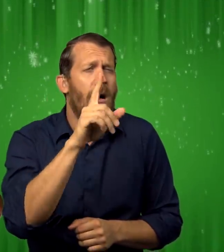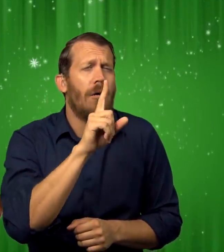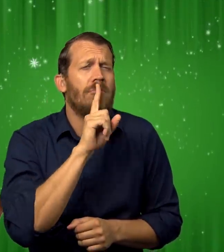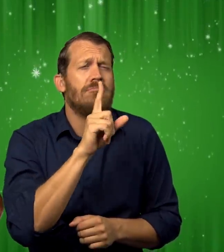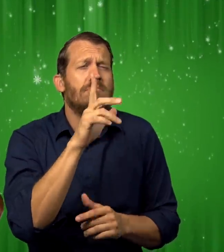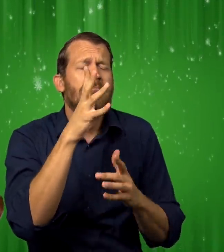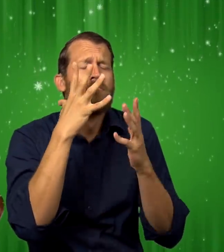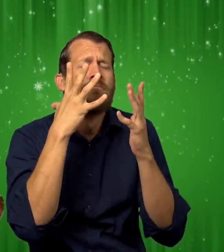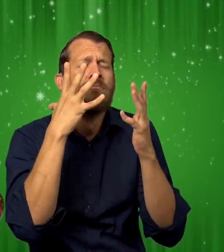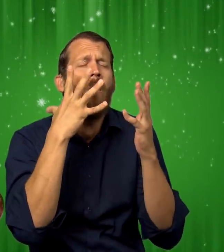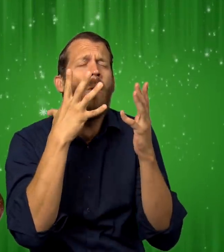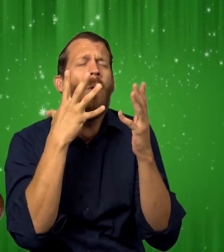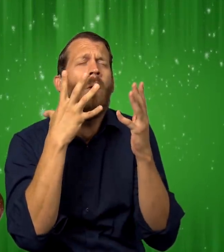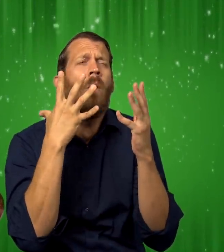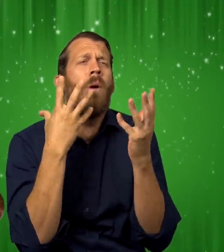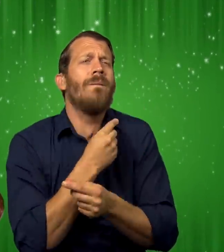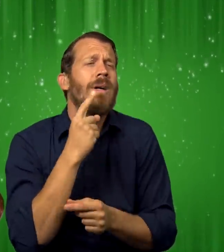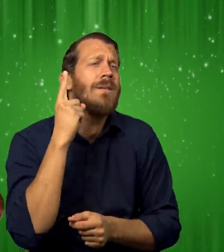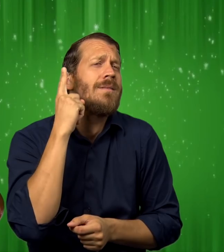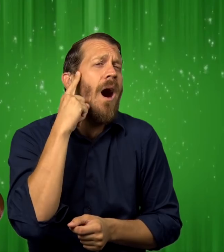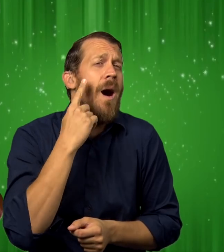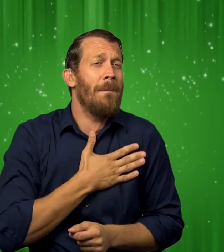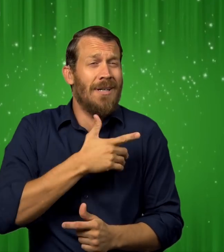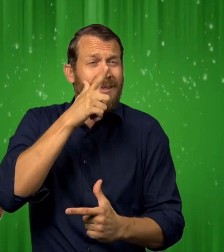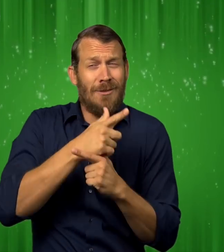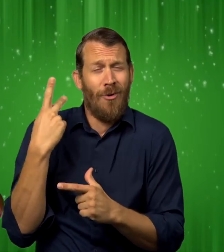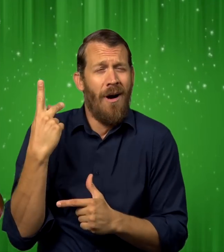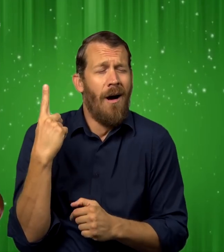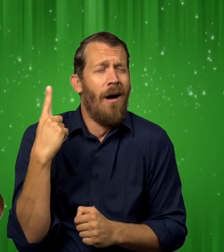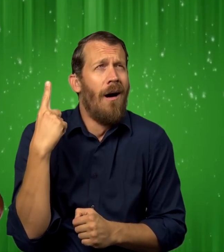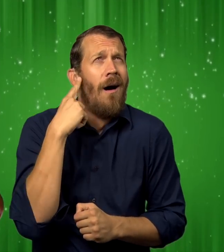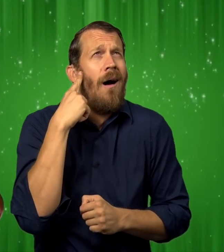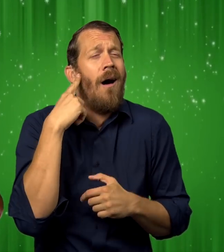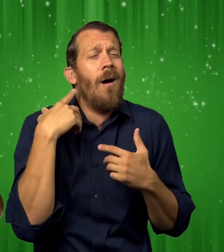It made the most beautiful sound my sister and I had ever heard